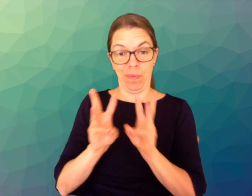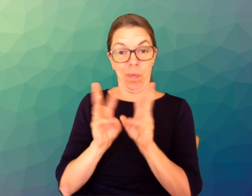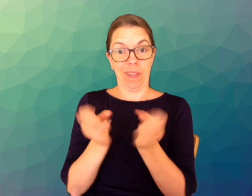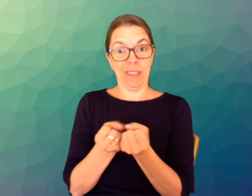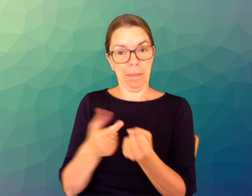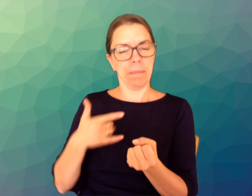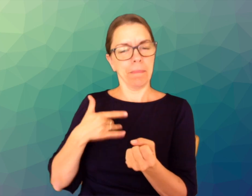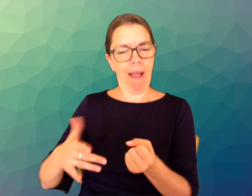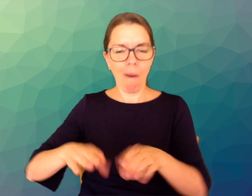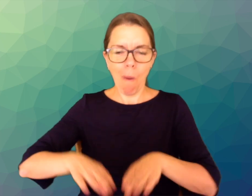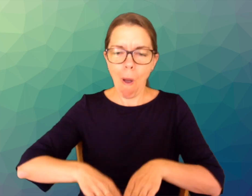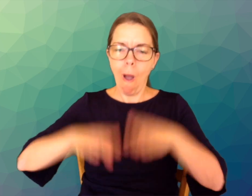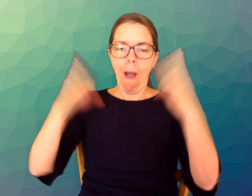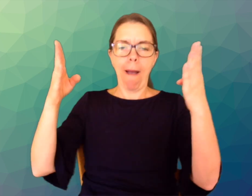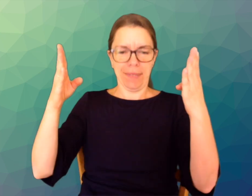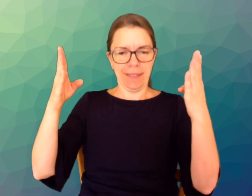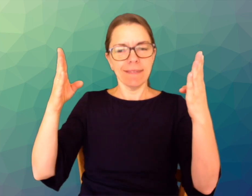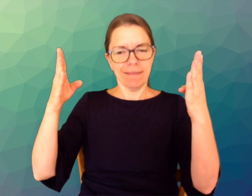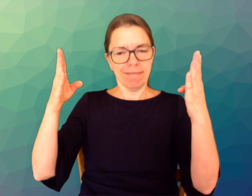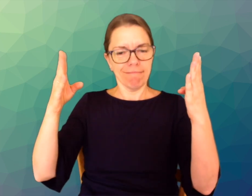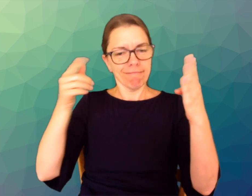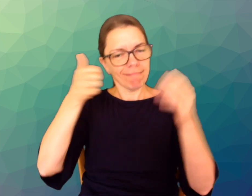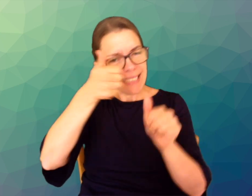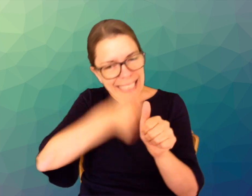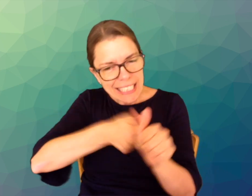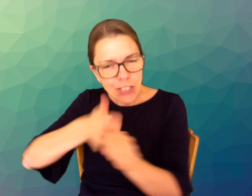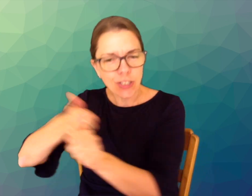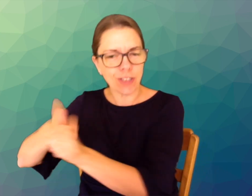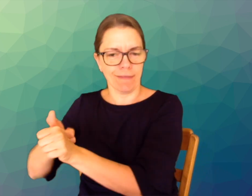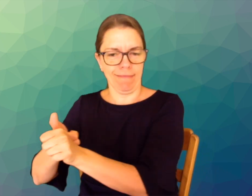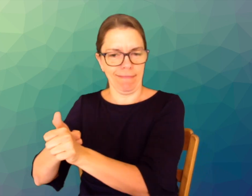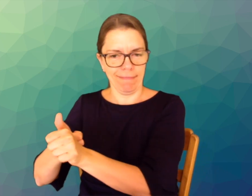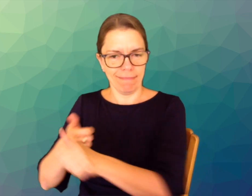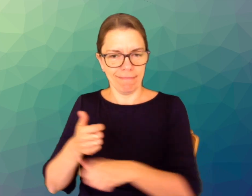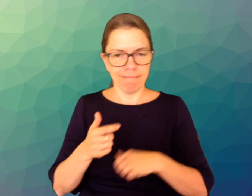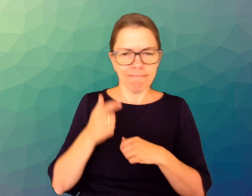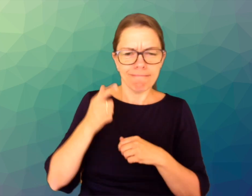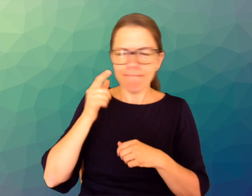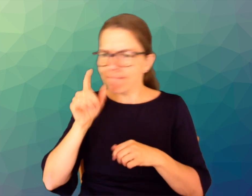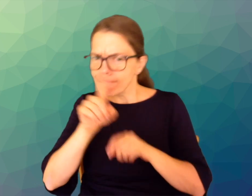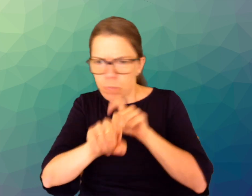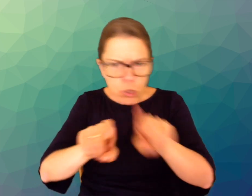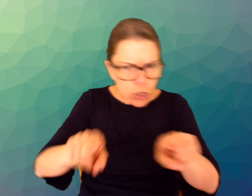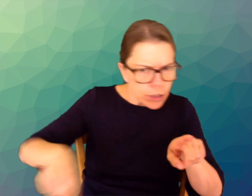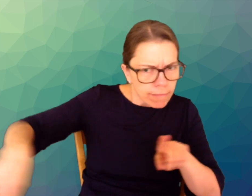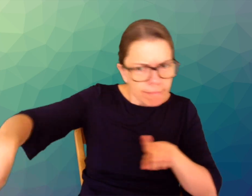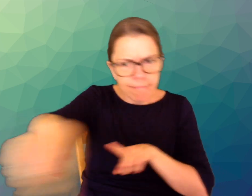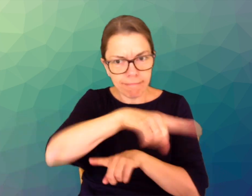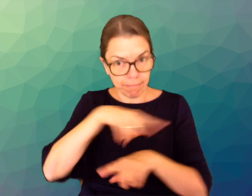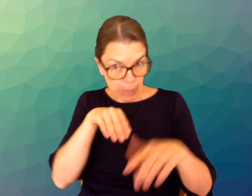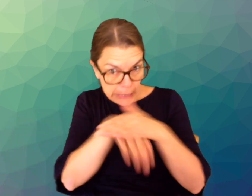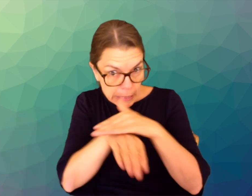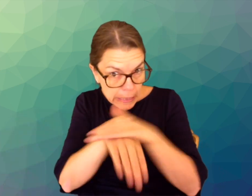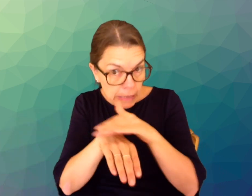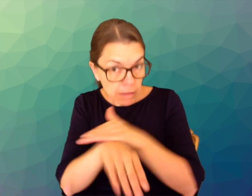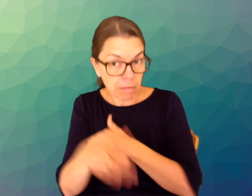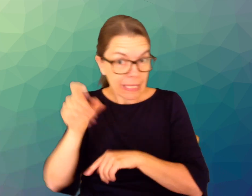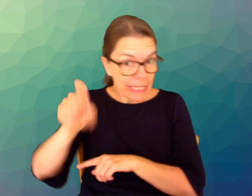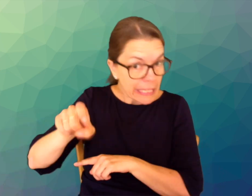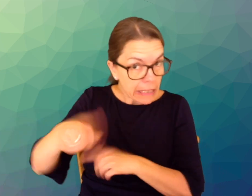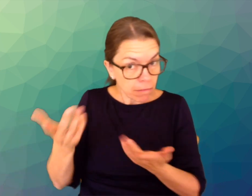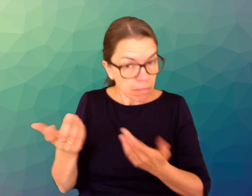We will start the workshops with questions about accessibility needs.